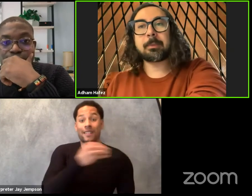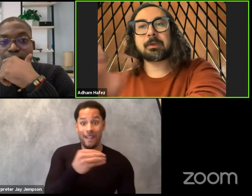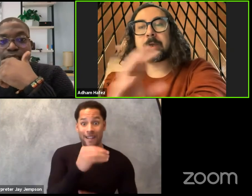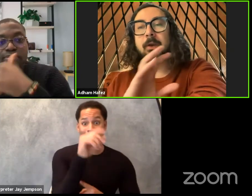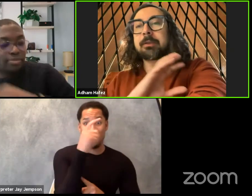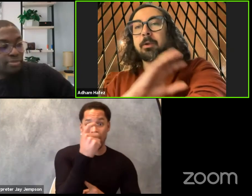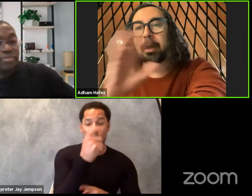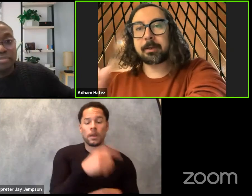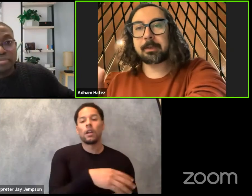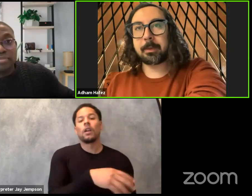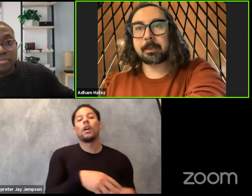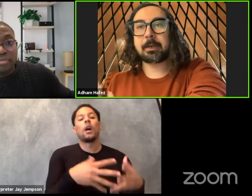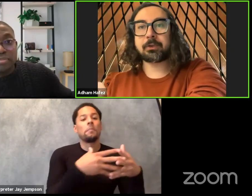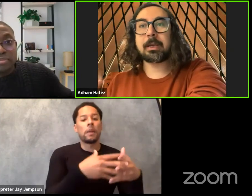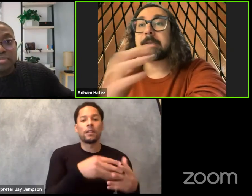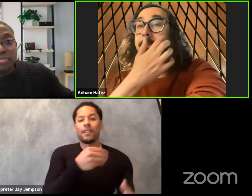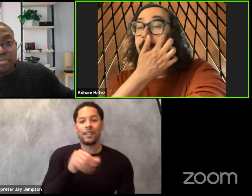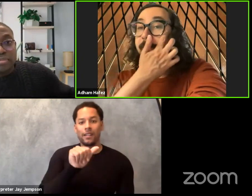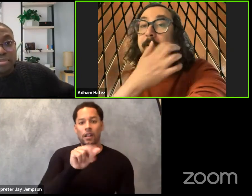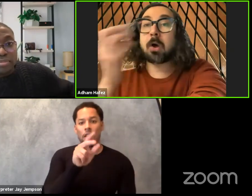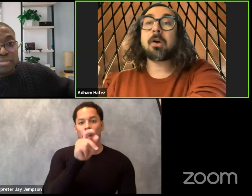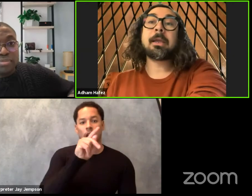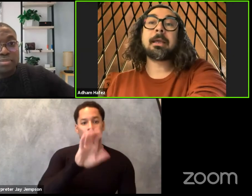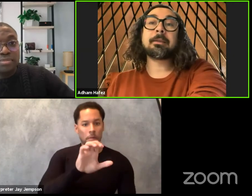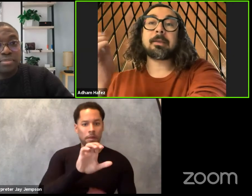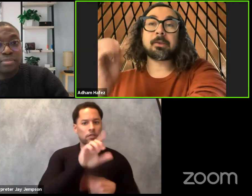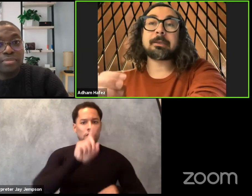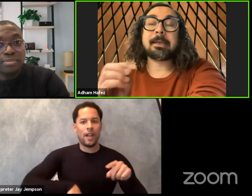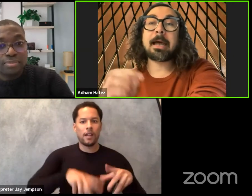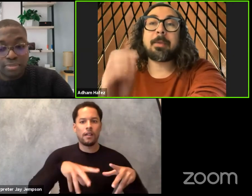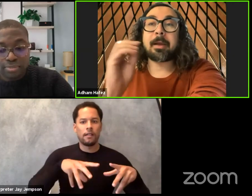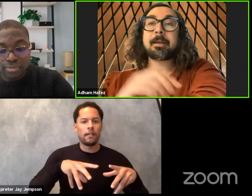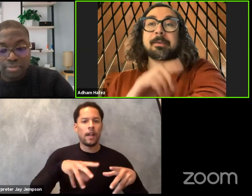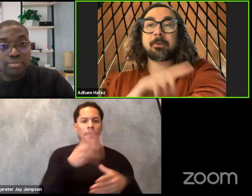but you cannot have the American nationality because the law does not allow Americans